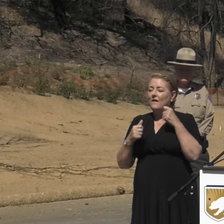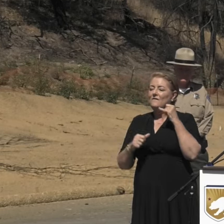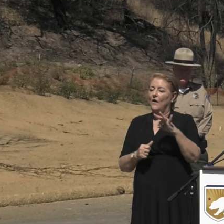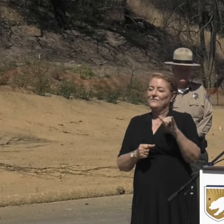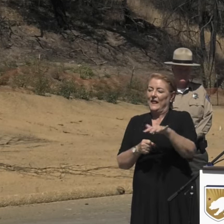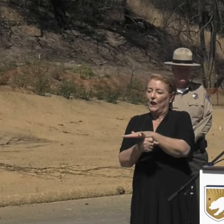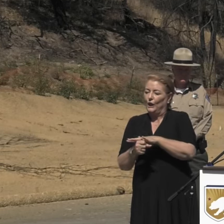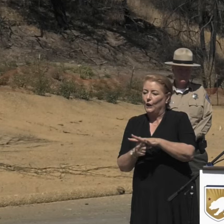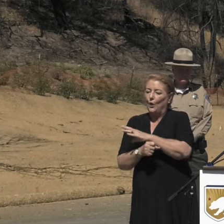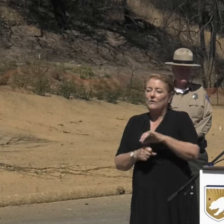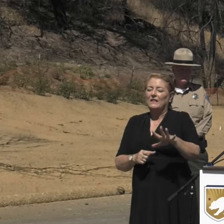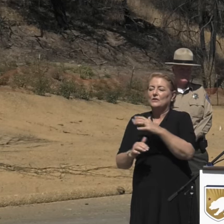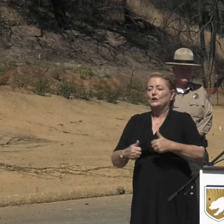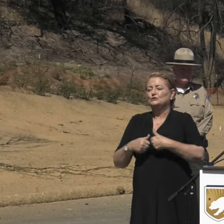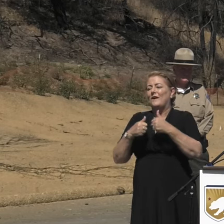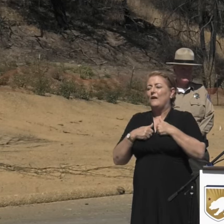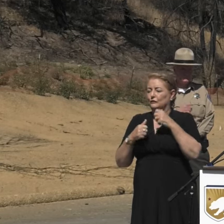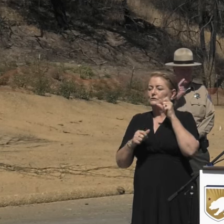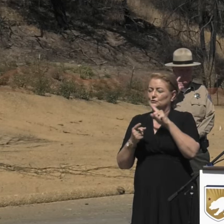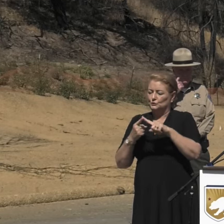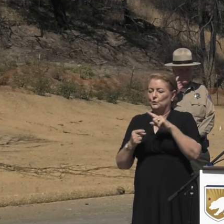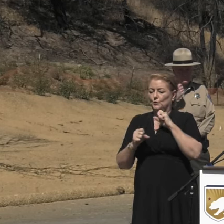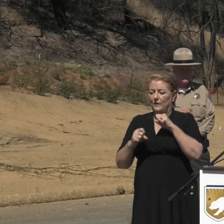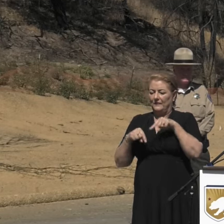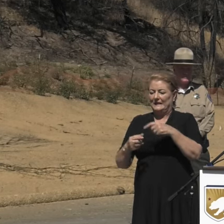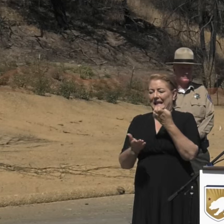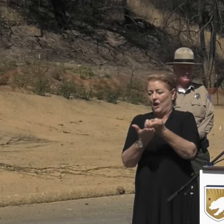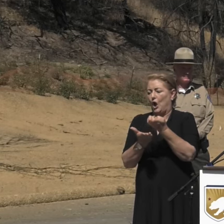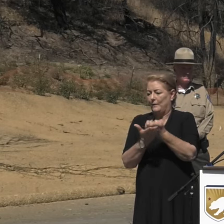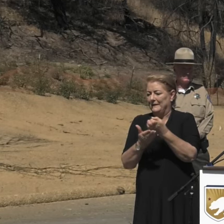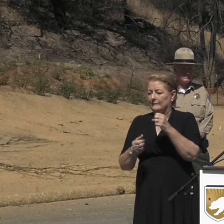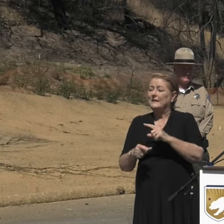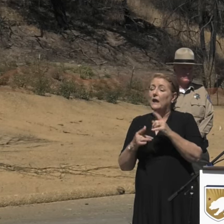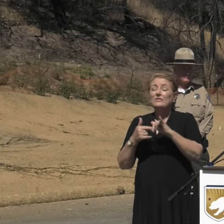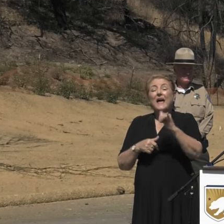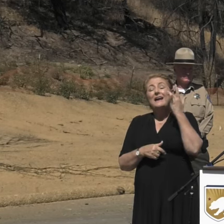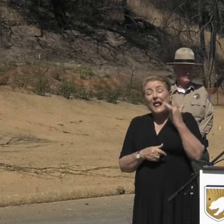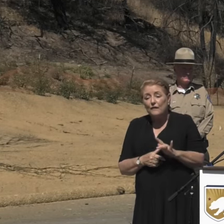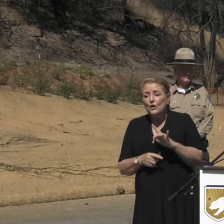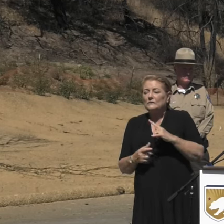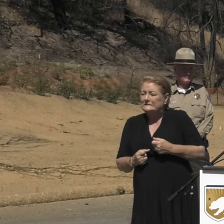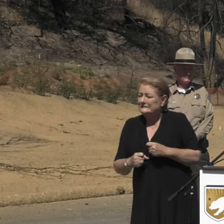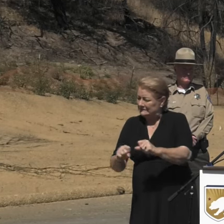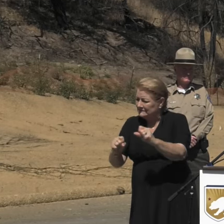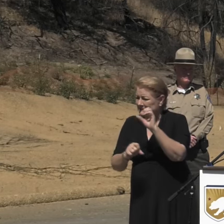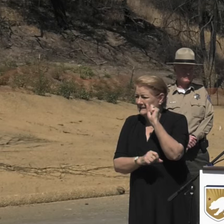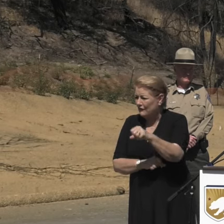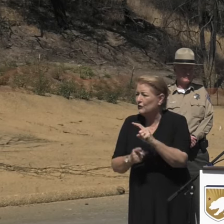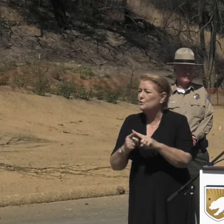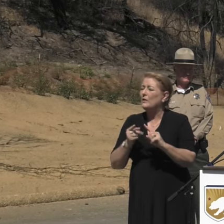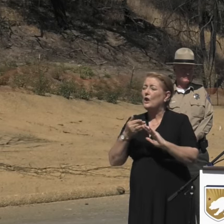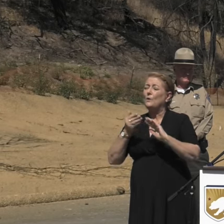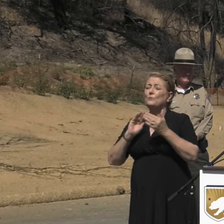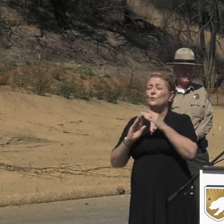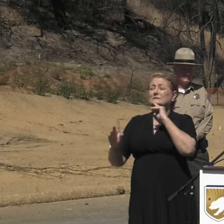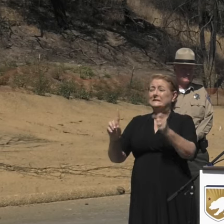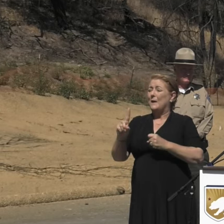That is how we transition from response to recovery in California. It's a collective effort. The communities impacted by these fires